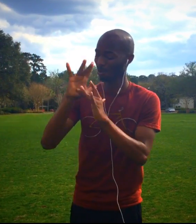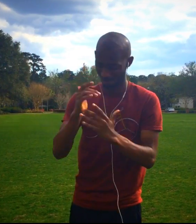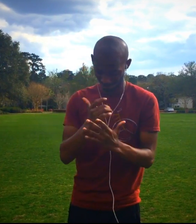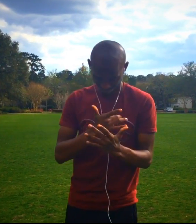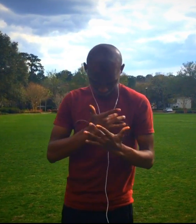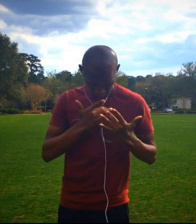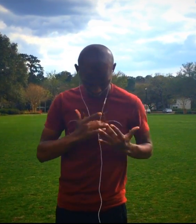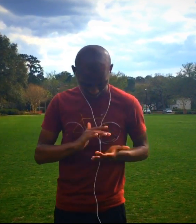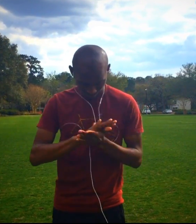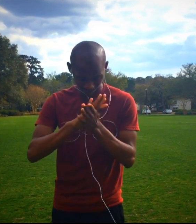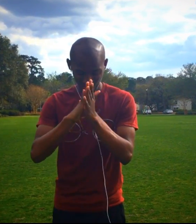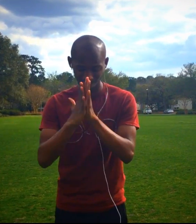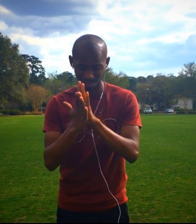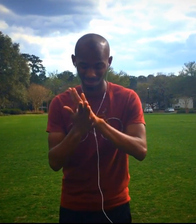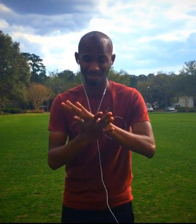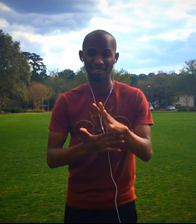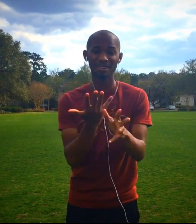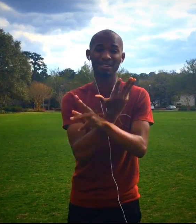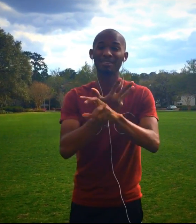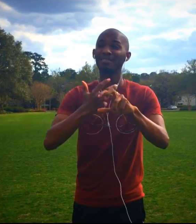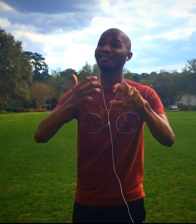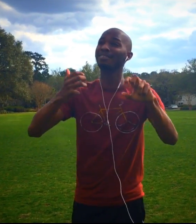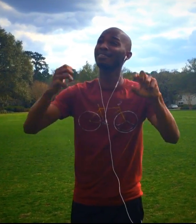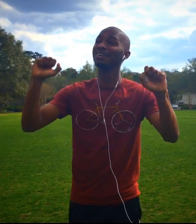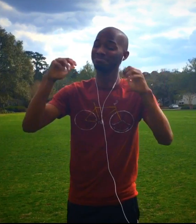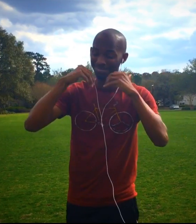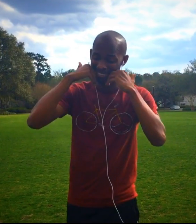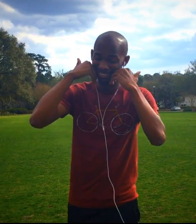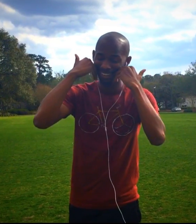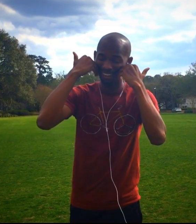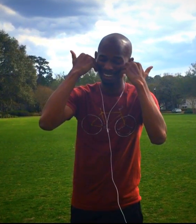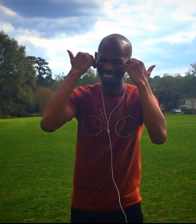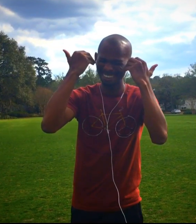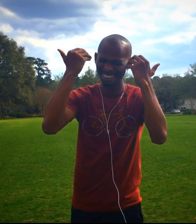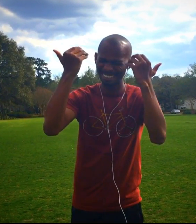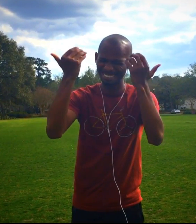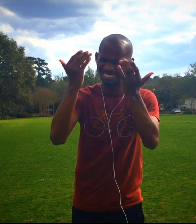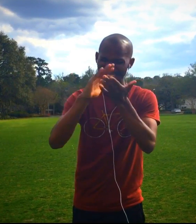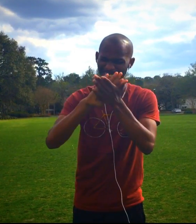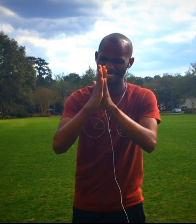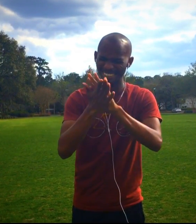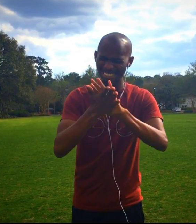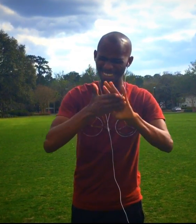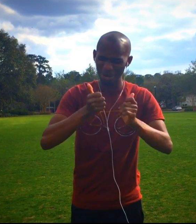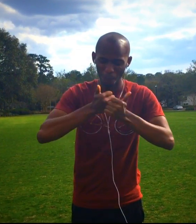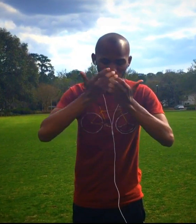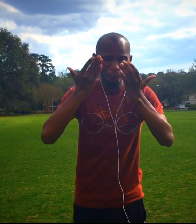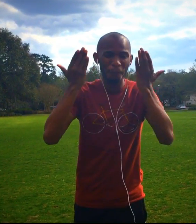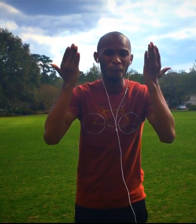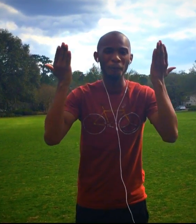Where my heart becomes free and my shame is undone.